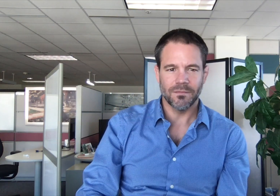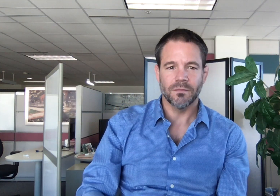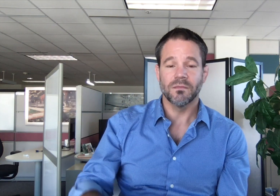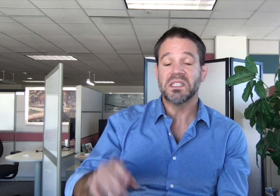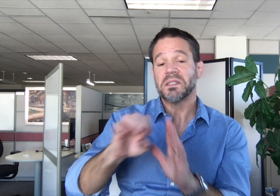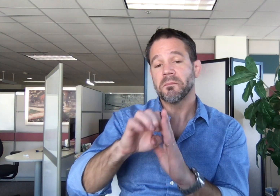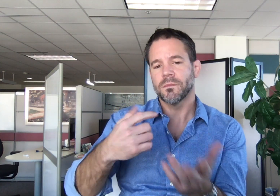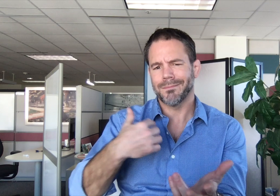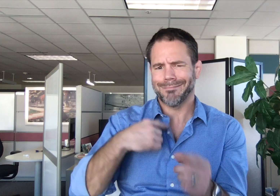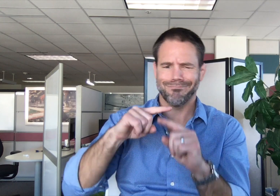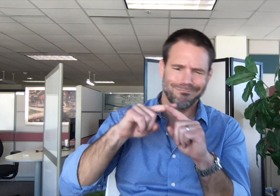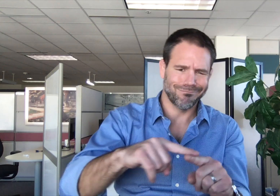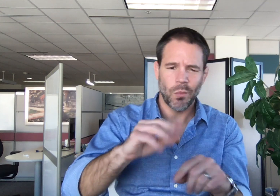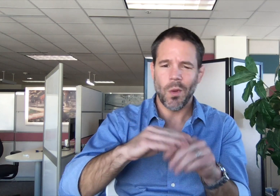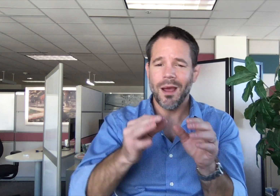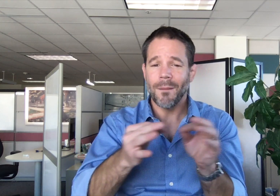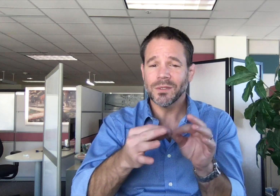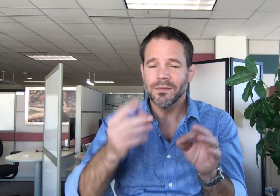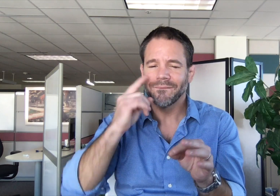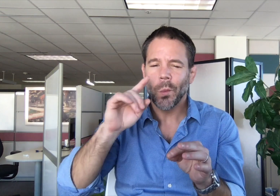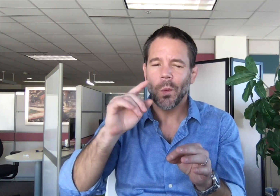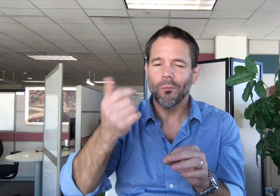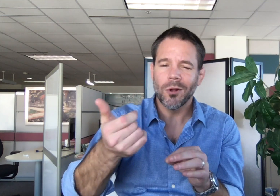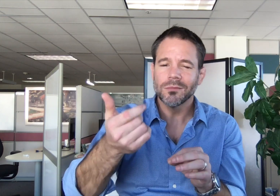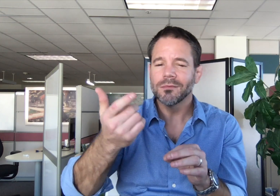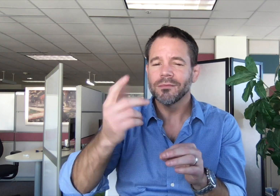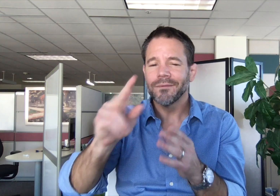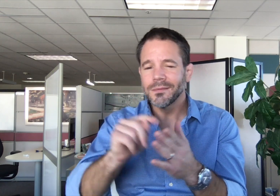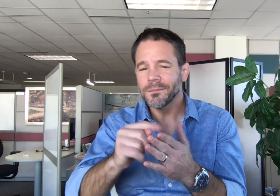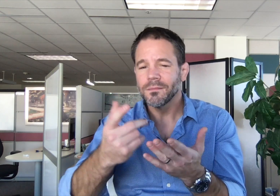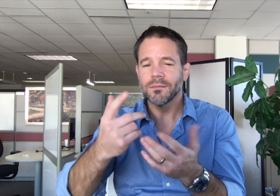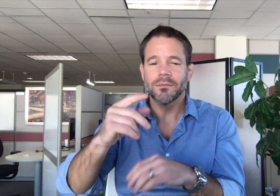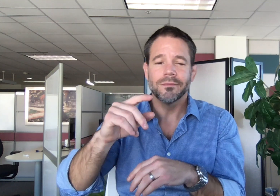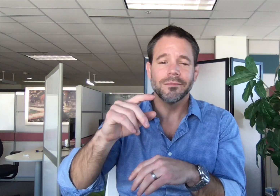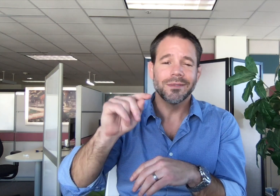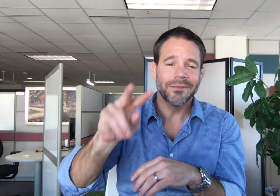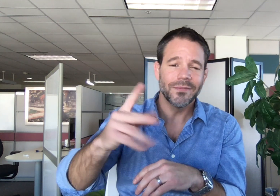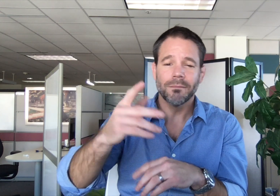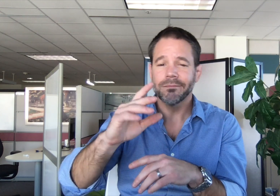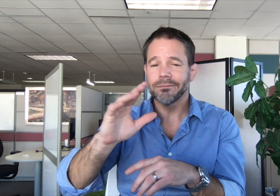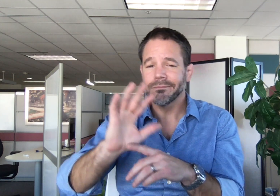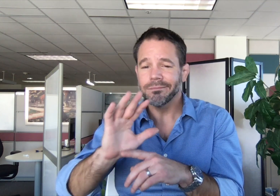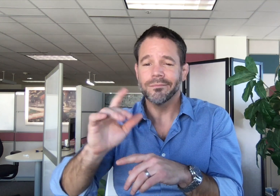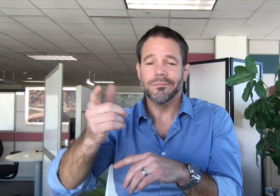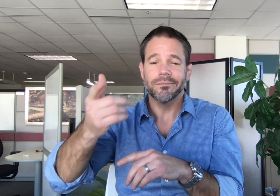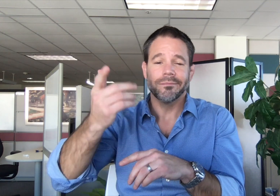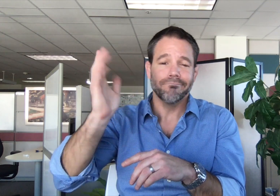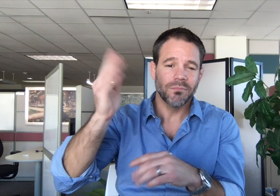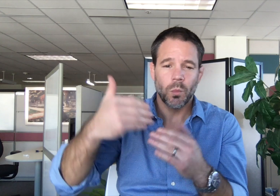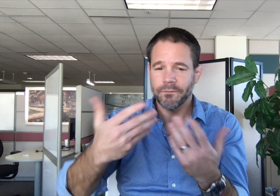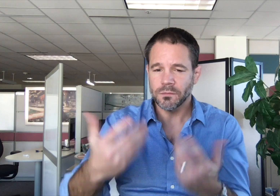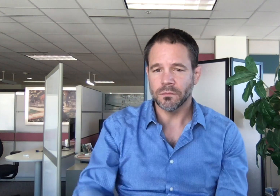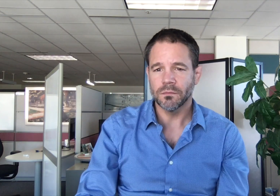For example, thanks to my total dependency on captions to access videos,